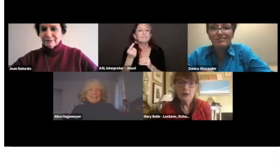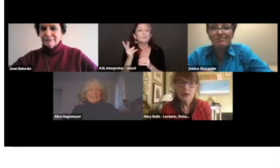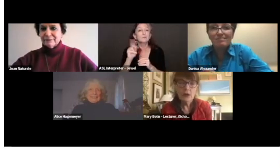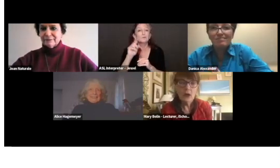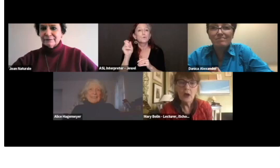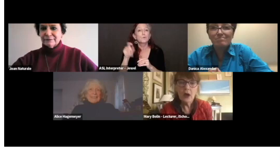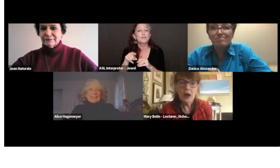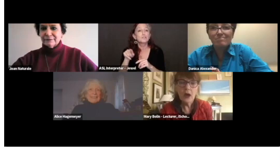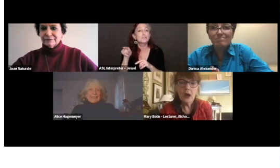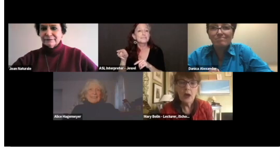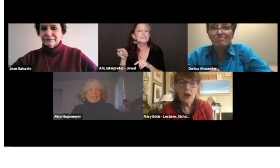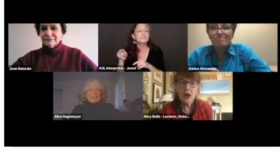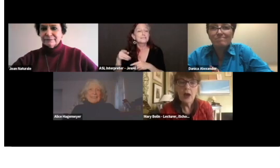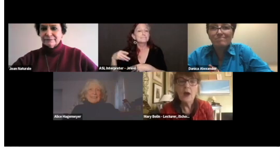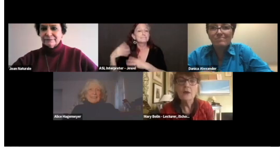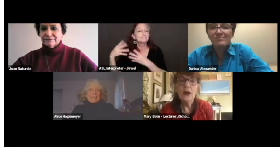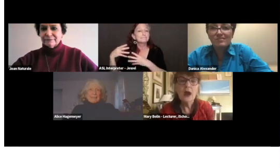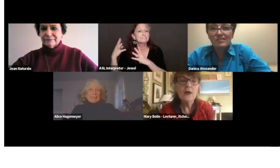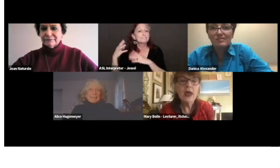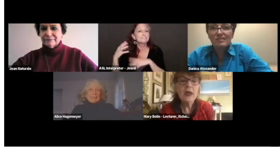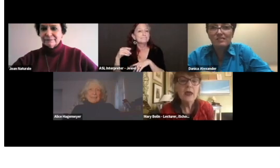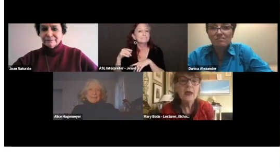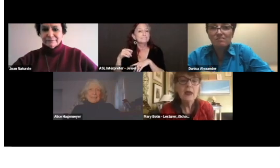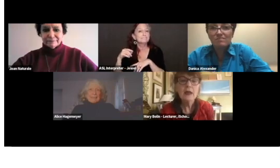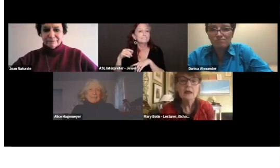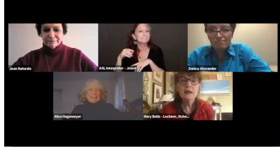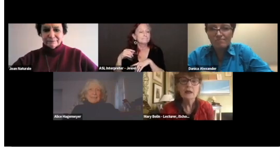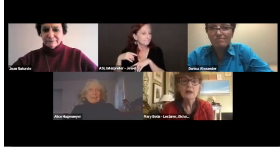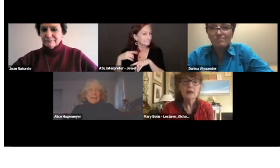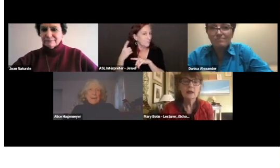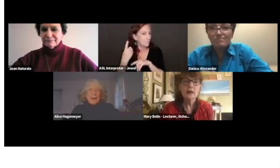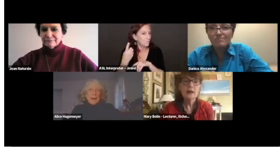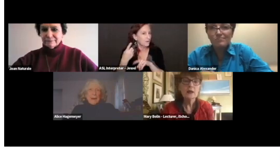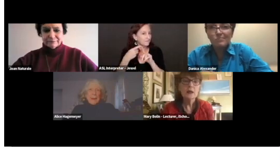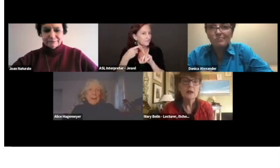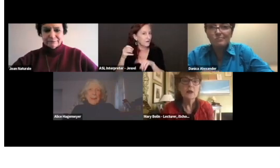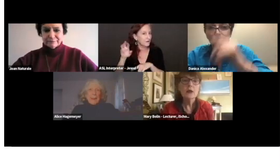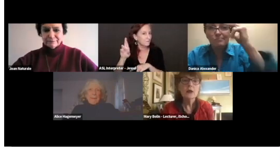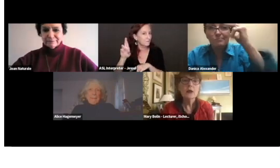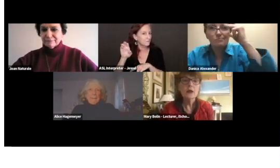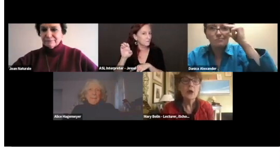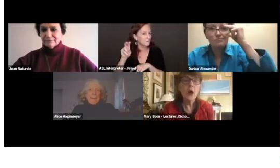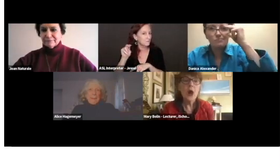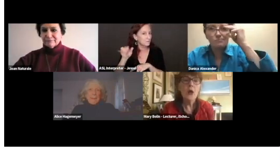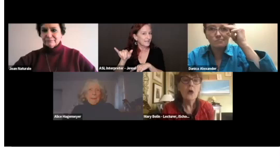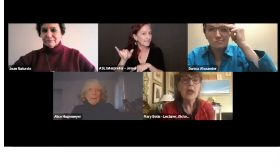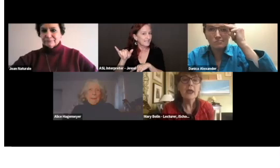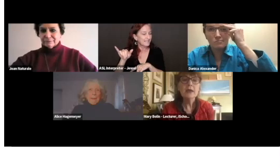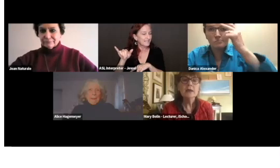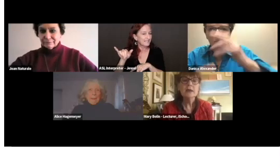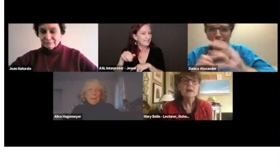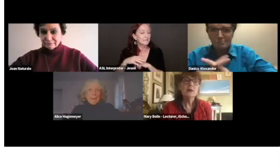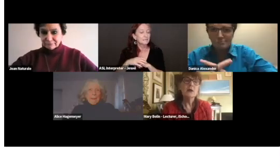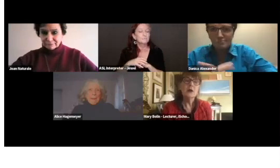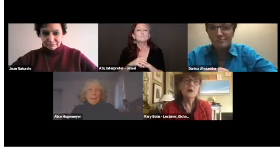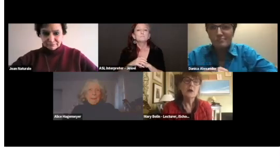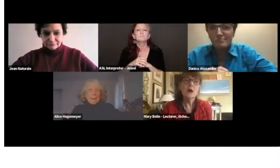I believe the one from Remy Wade, the second to last one. Oh, okay.